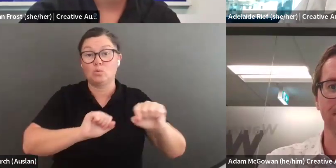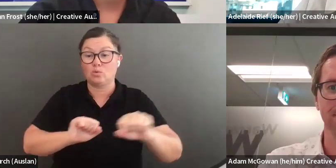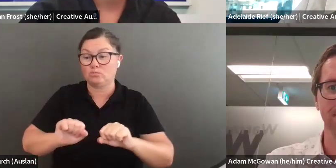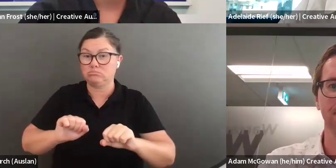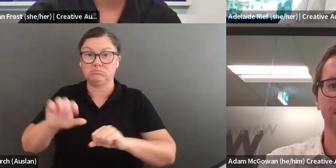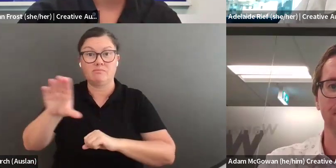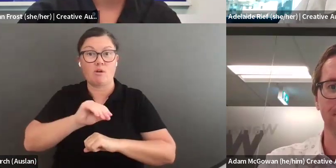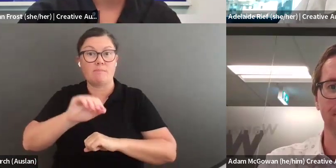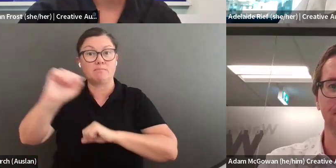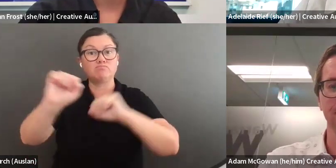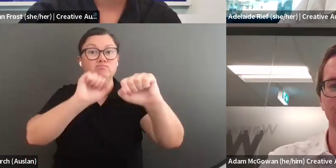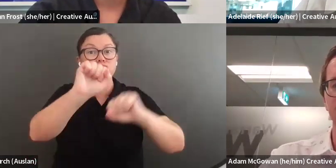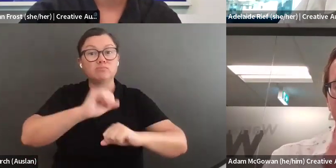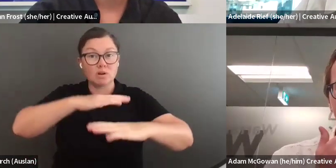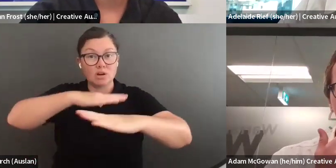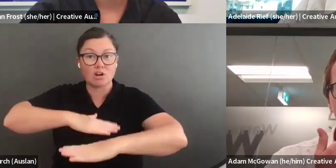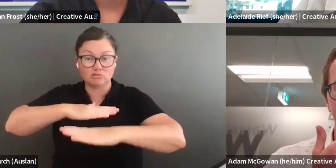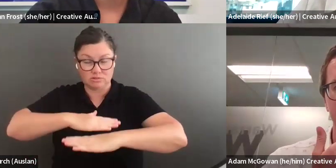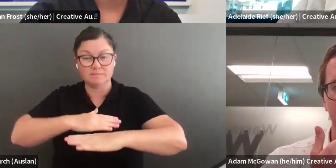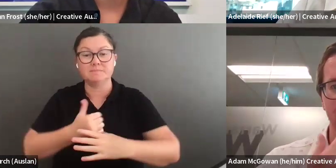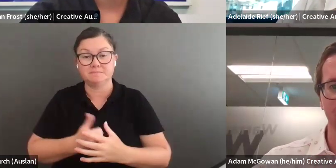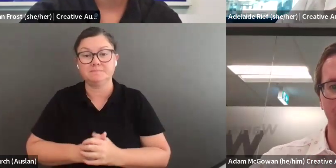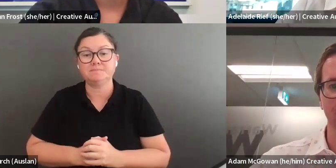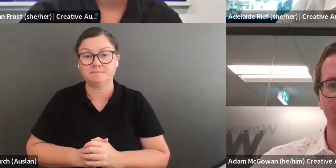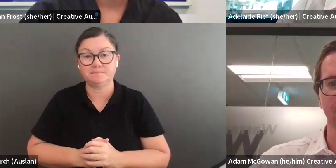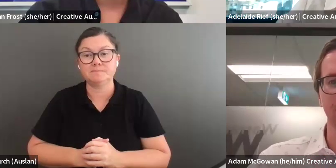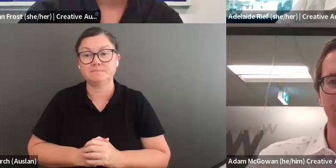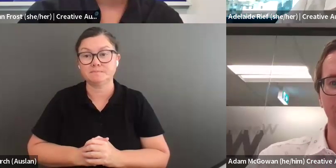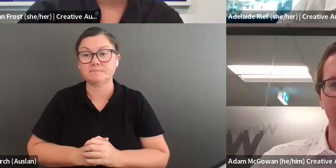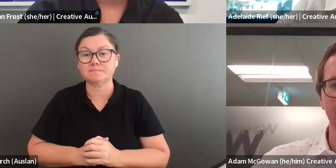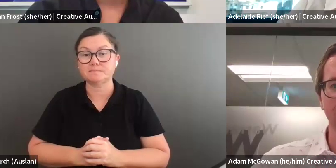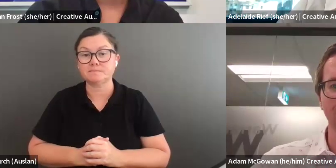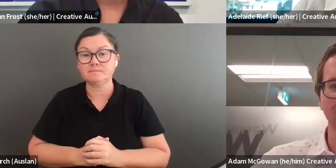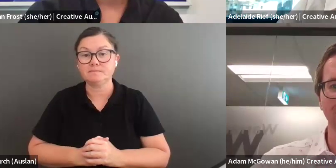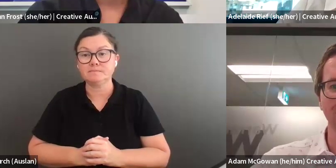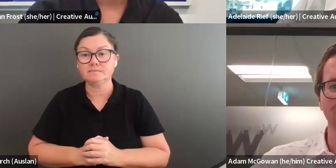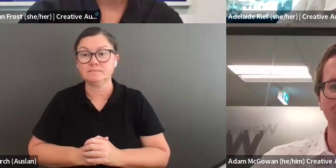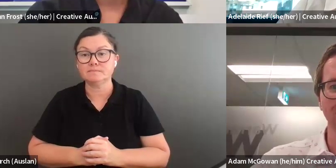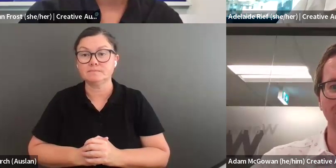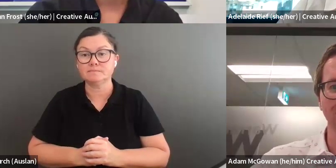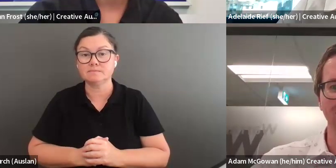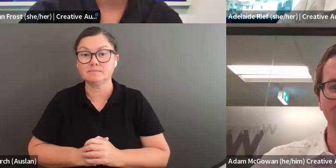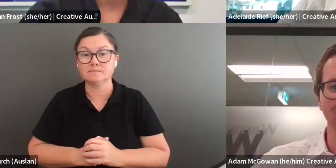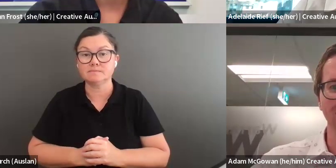and sees that you might be next to, or on, and calling on from today for this session.